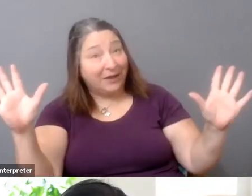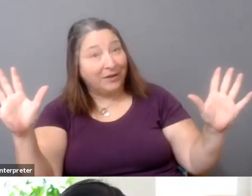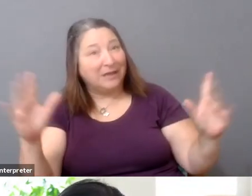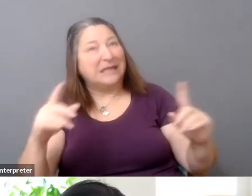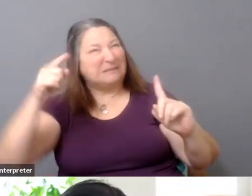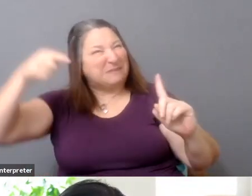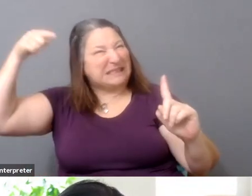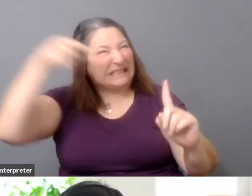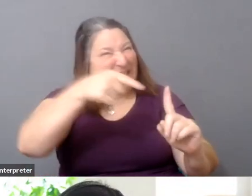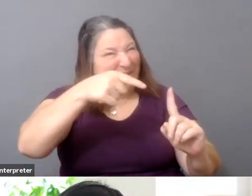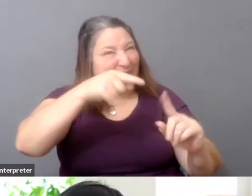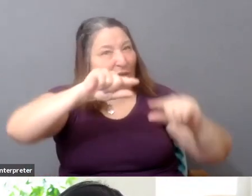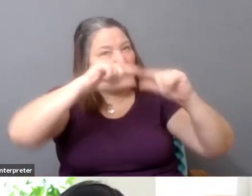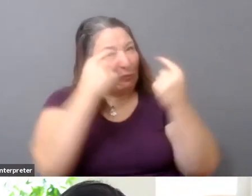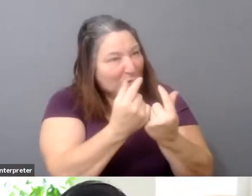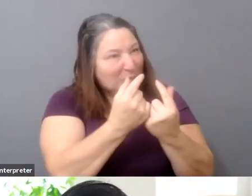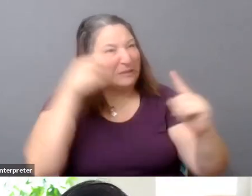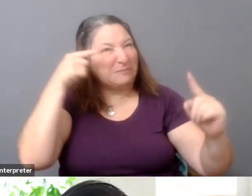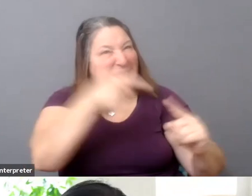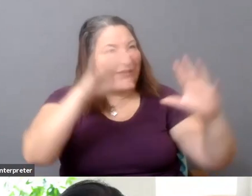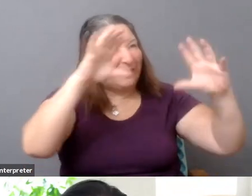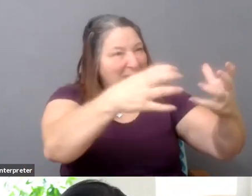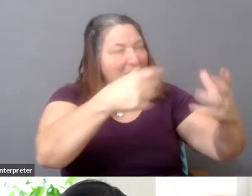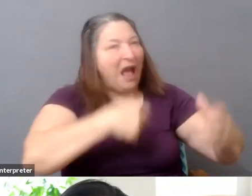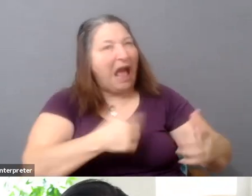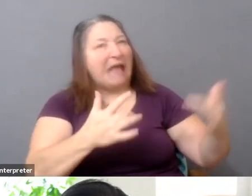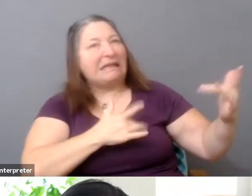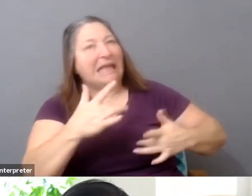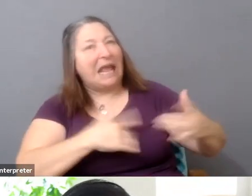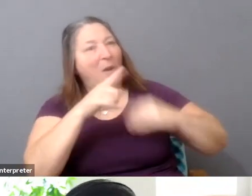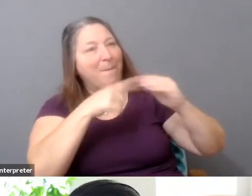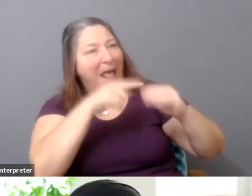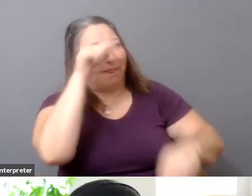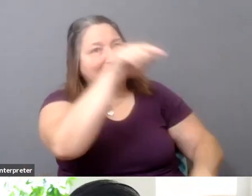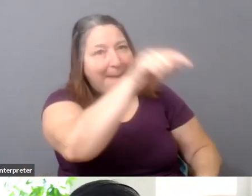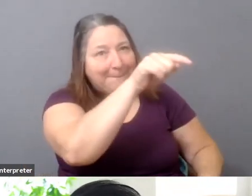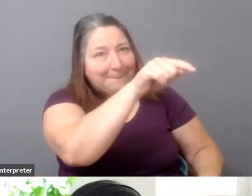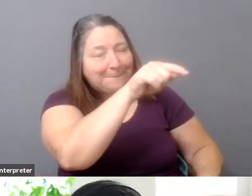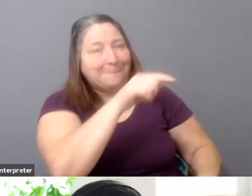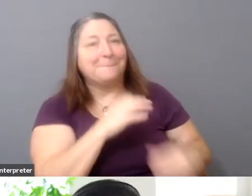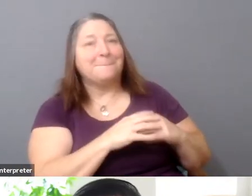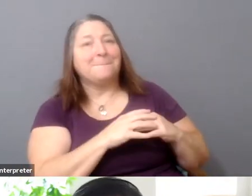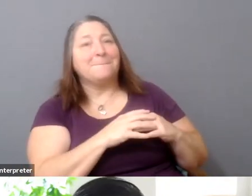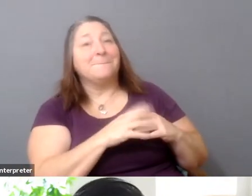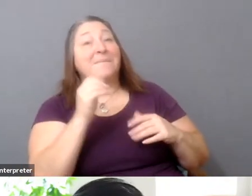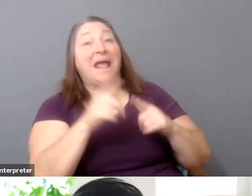interested in a certain area and to spend the time to actually share what you are learning